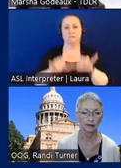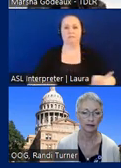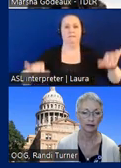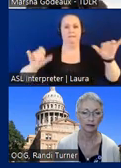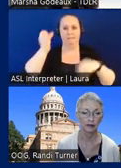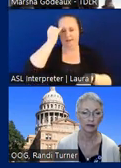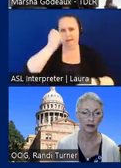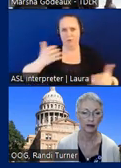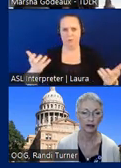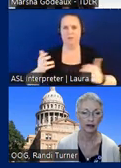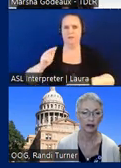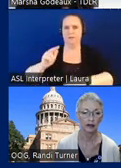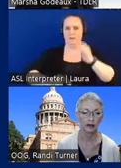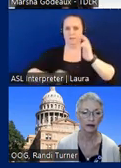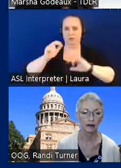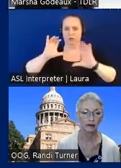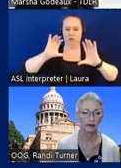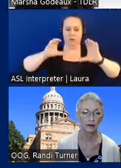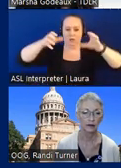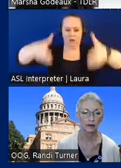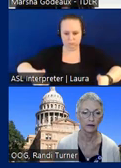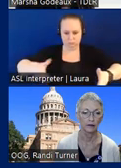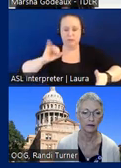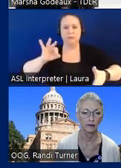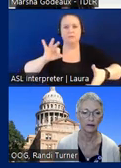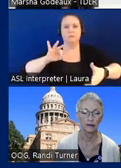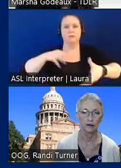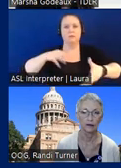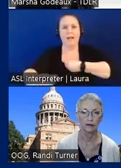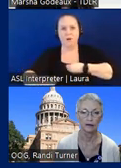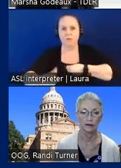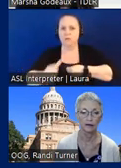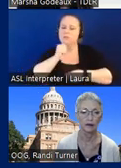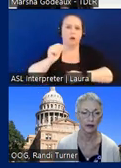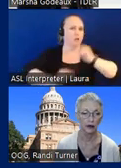take a building and you flip it over anything that falls out is not constructed and it's not fixed